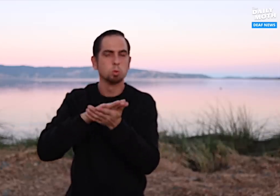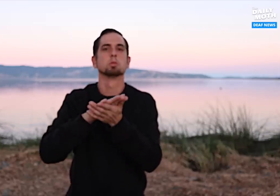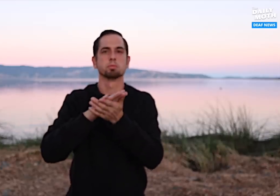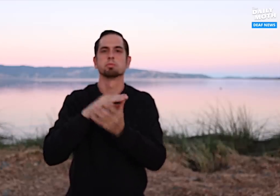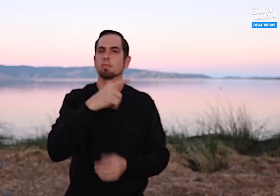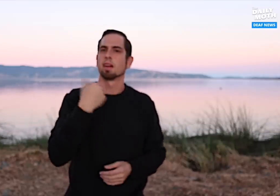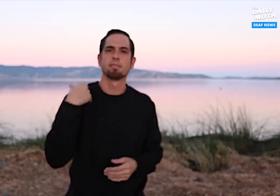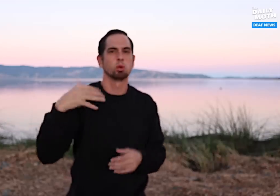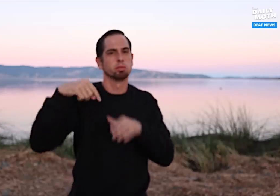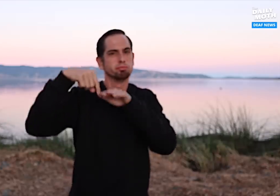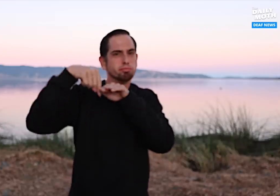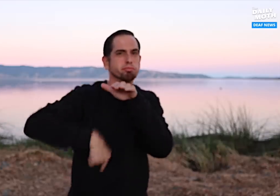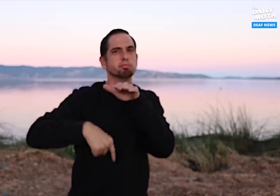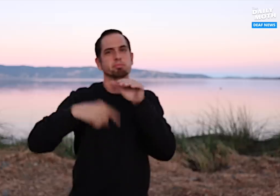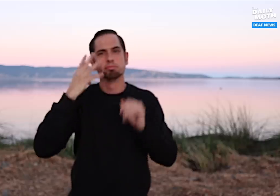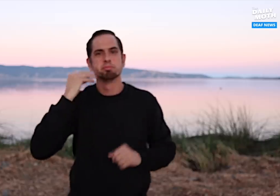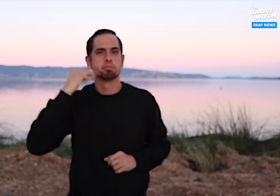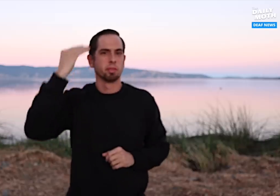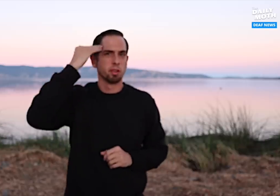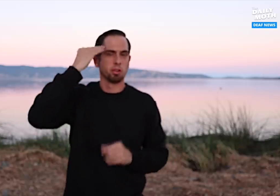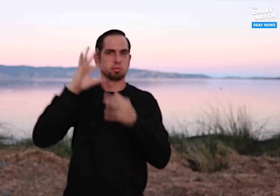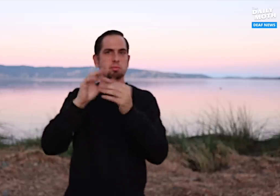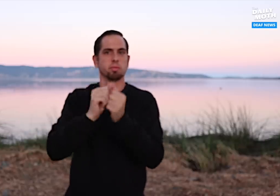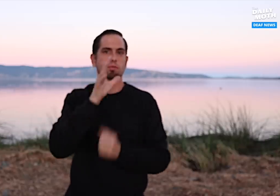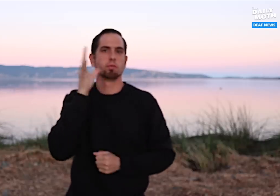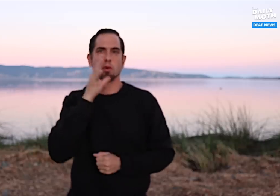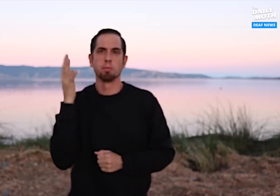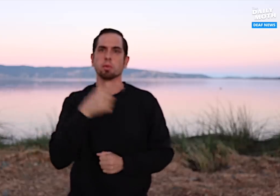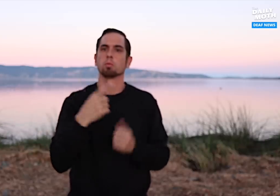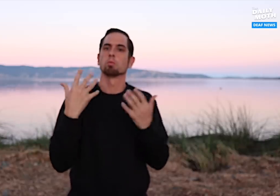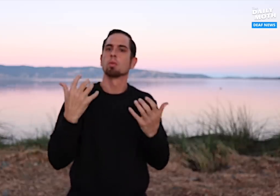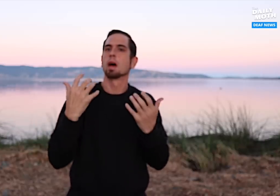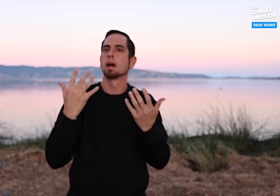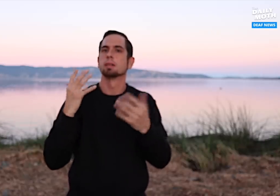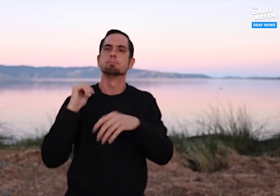and had extensive knowledge on farming and wanted to bring